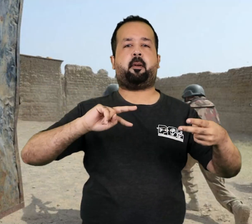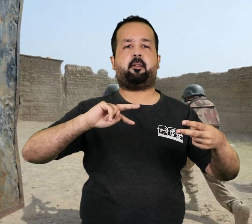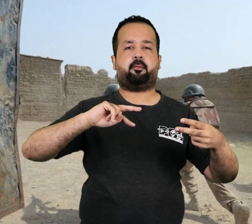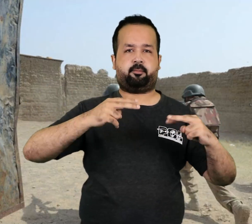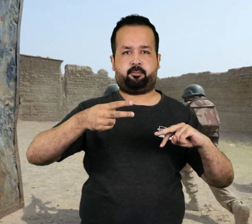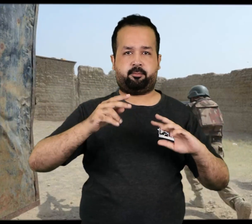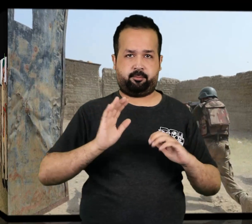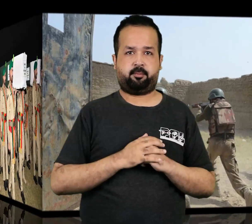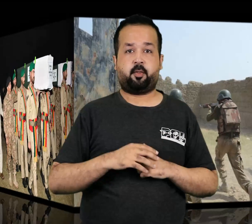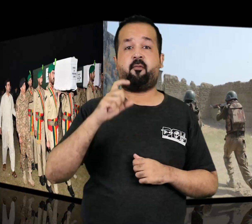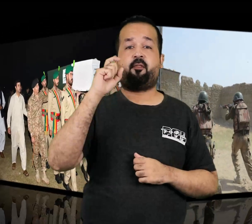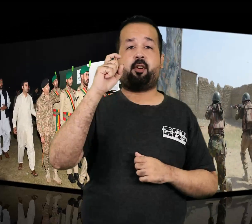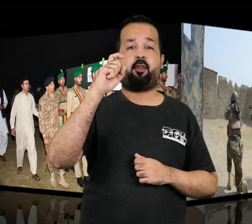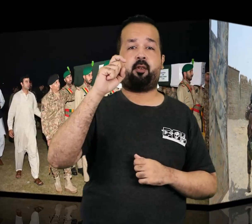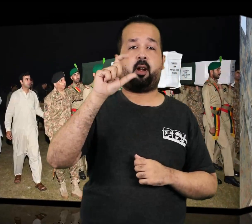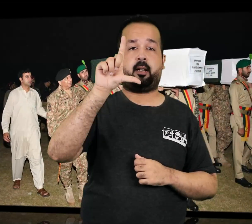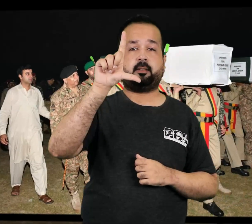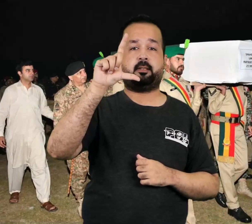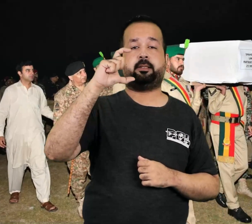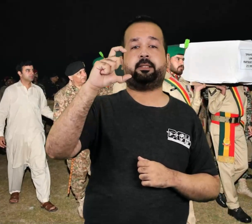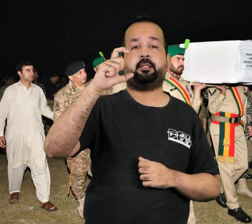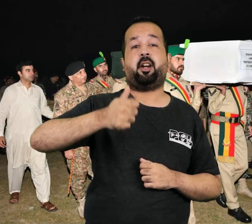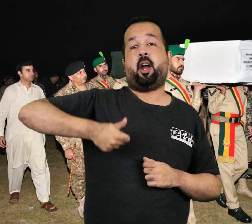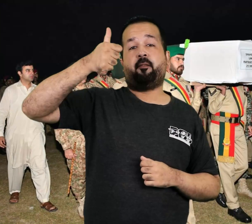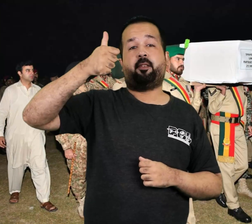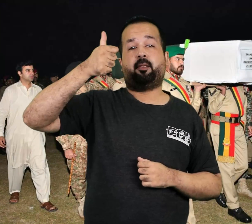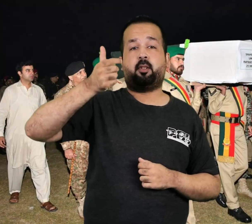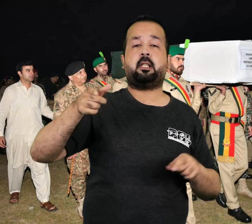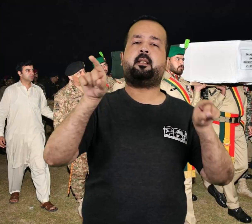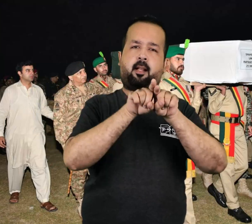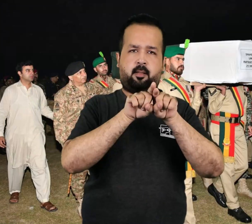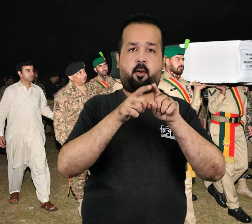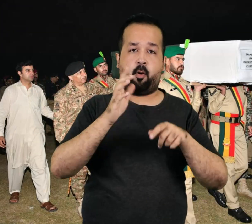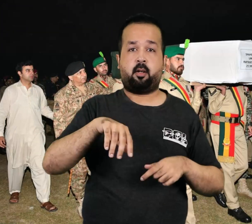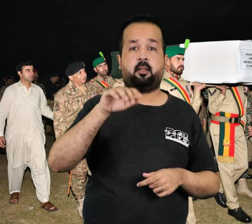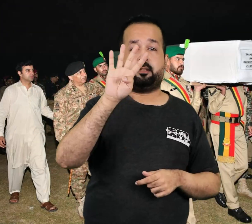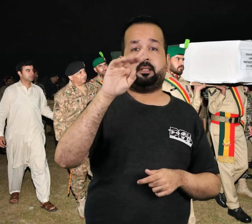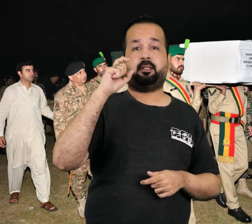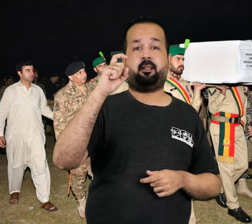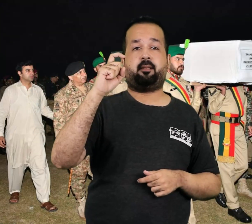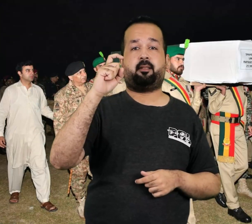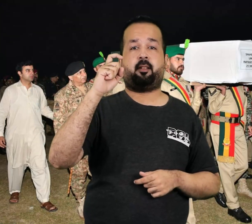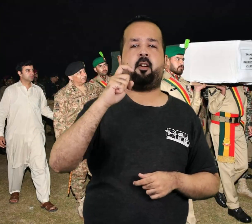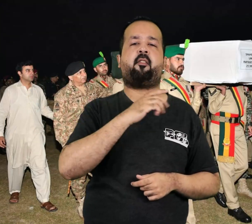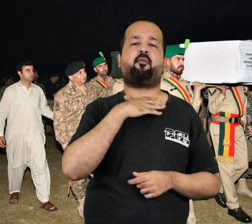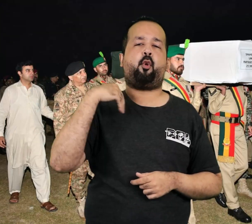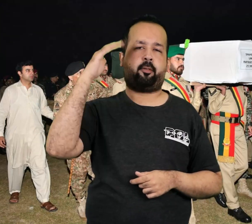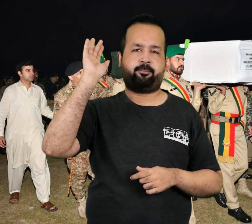Unfortunately, four of the Army personnel, including a lieutenant colonel, were martyred in the exchange of fire.